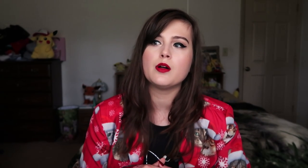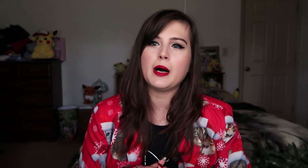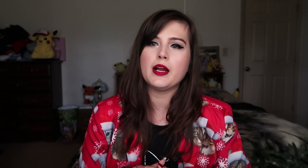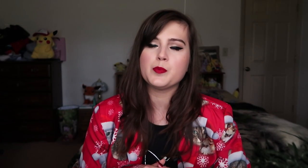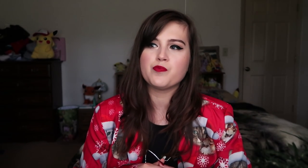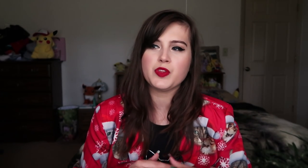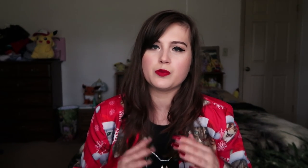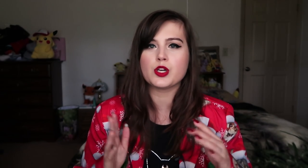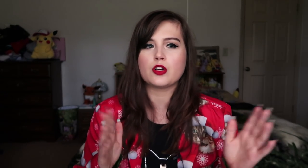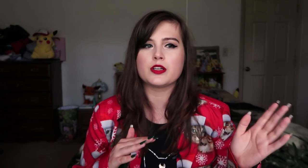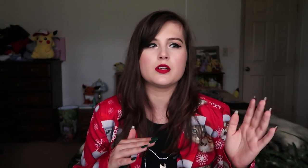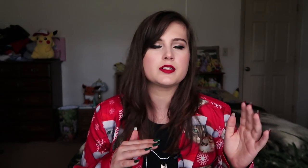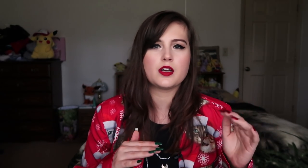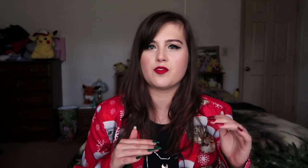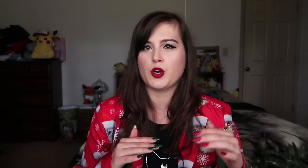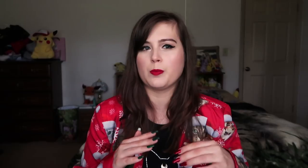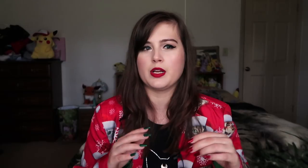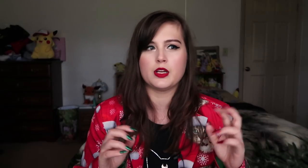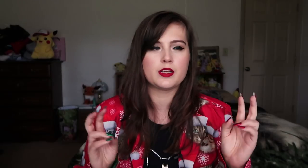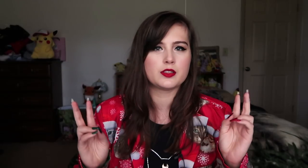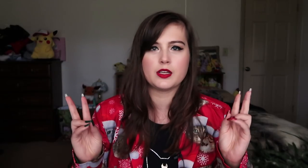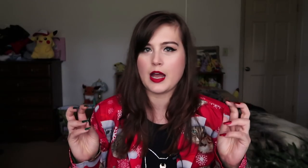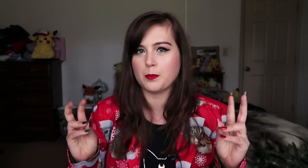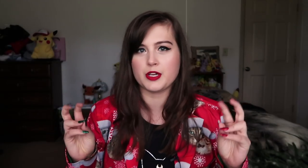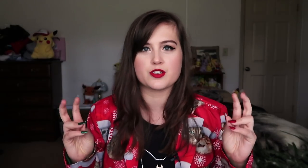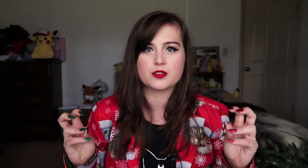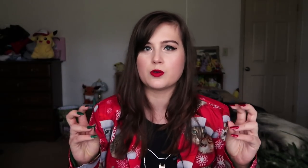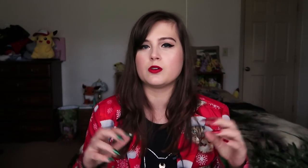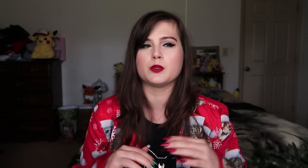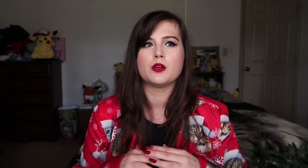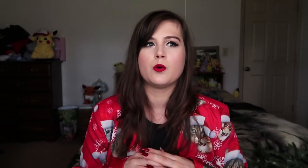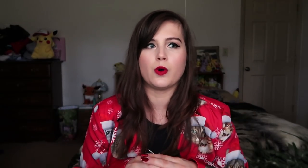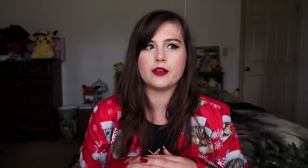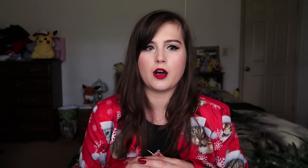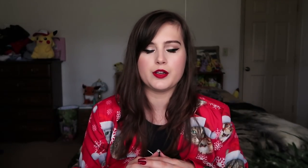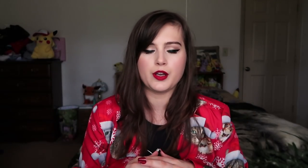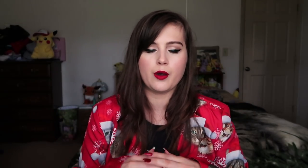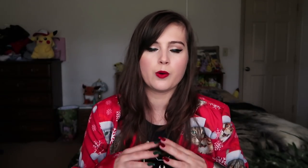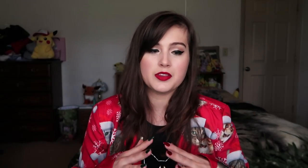But, regardless of her being, like, the head bitch in school and whatnot, you know,